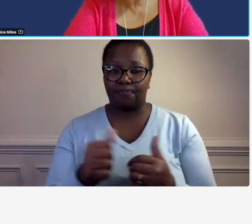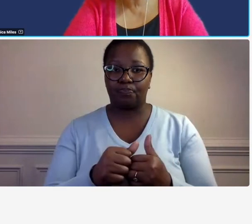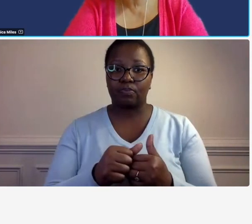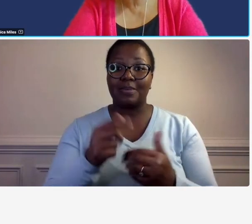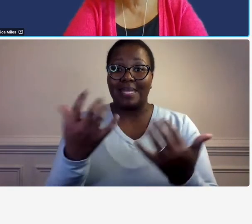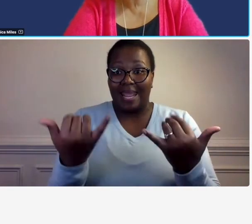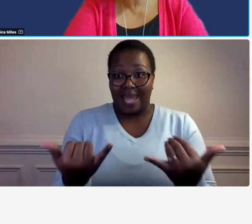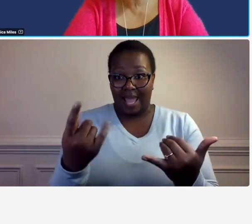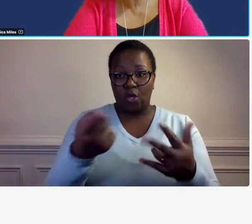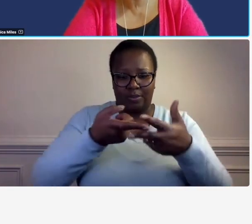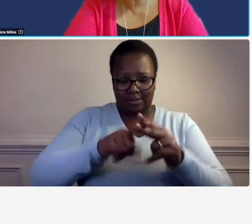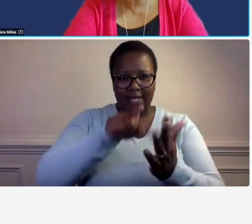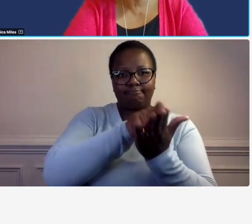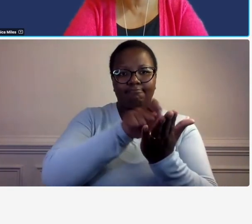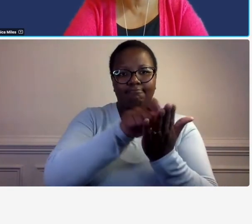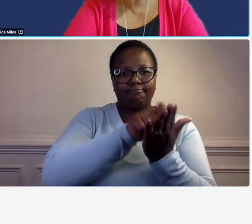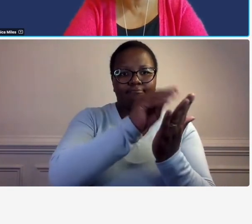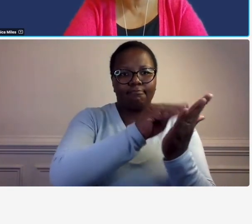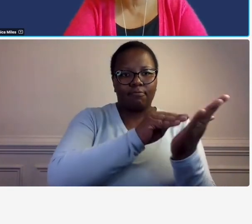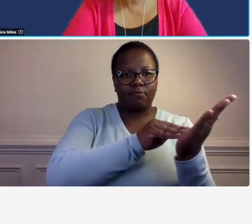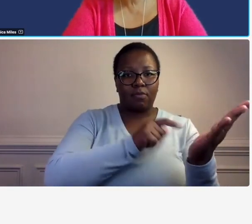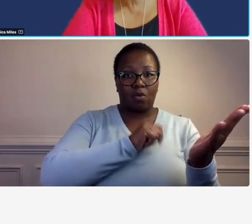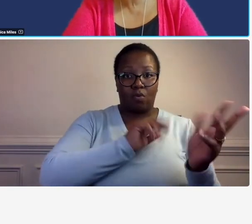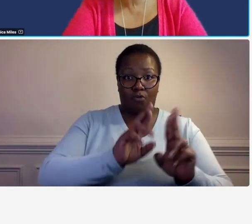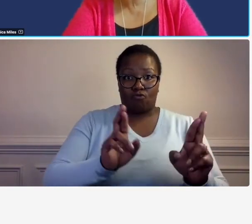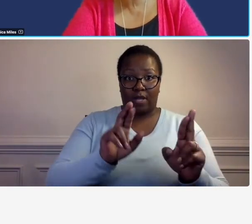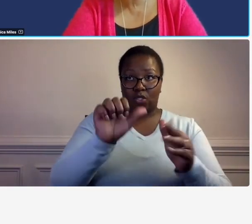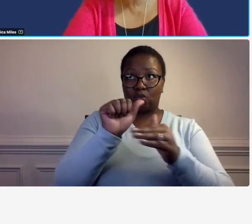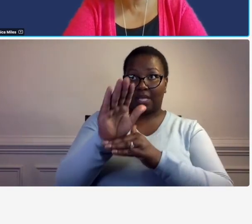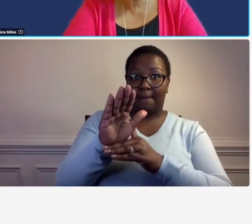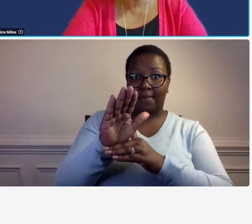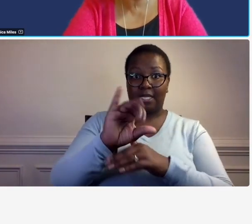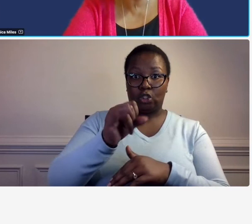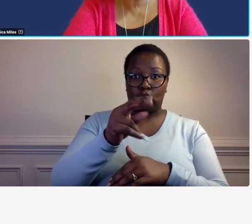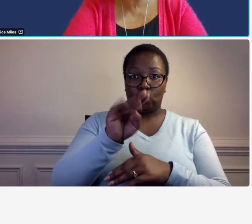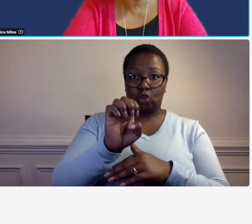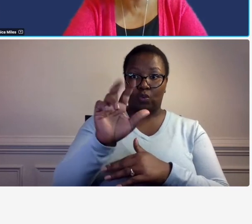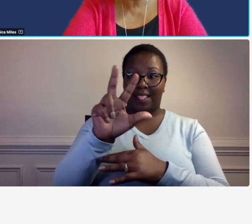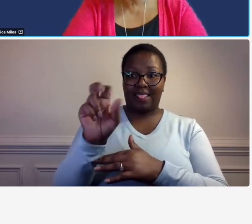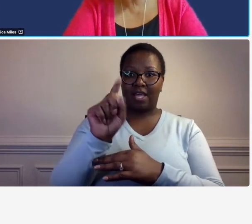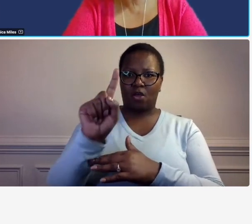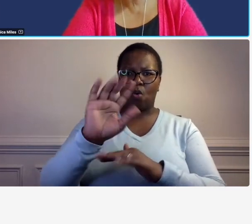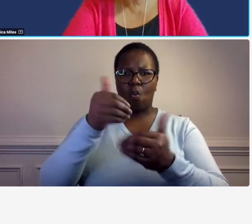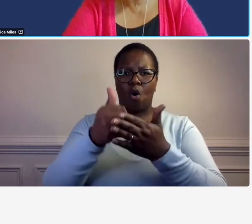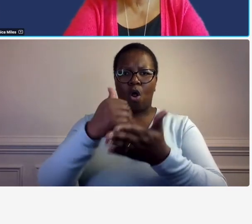because you should be getting ready to submit june 30th your um overhead for 2021 and your